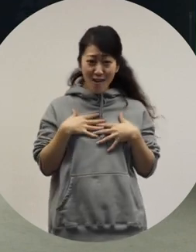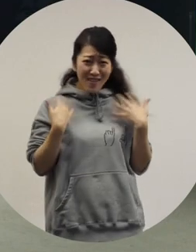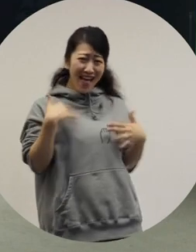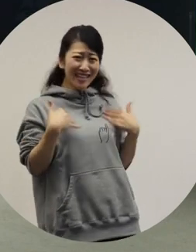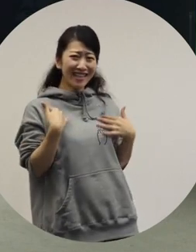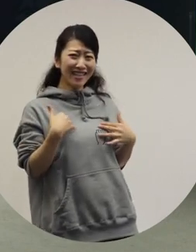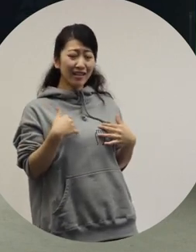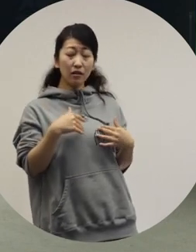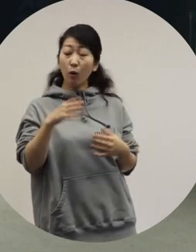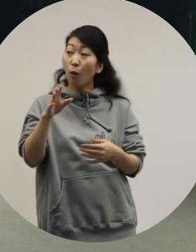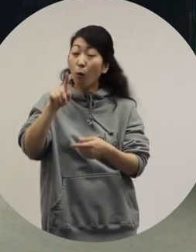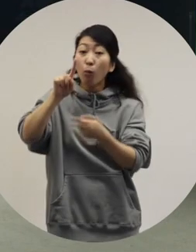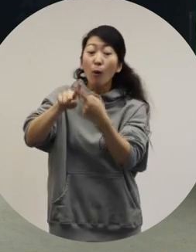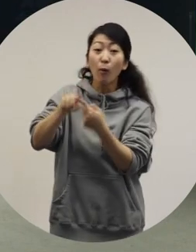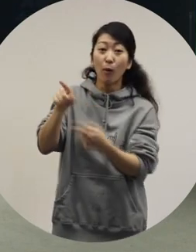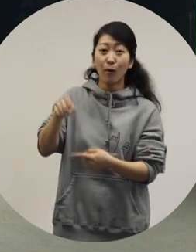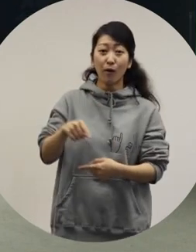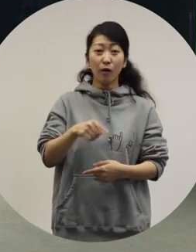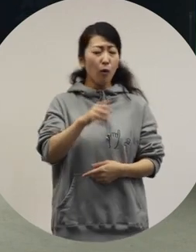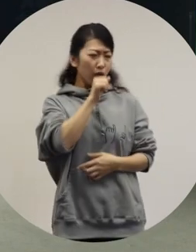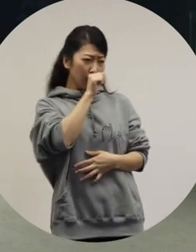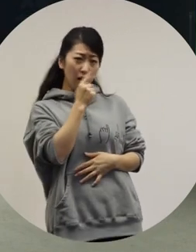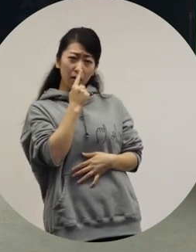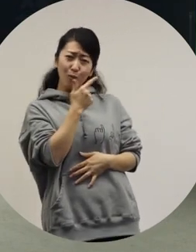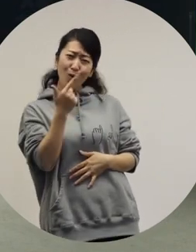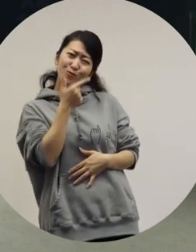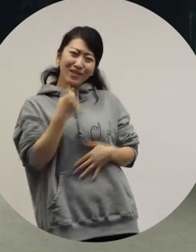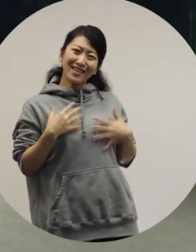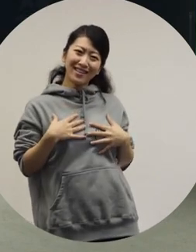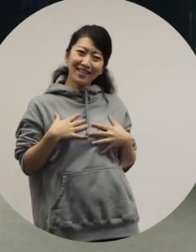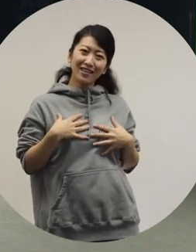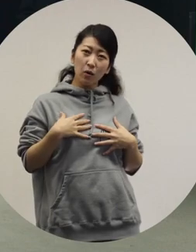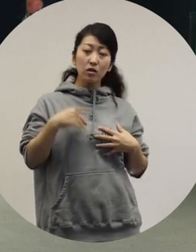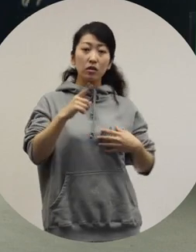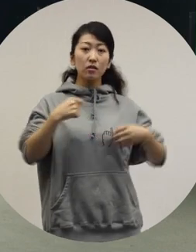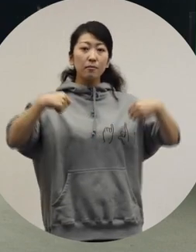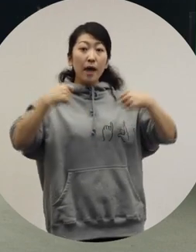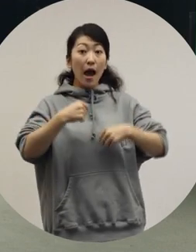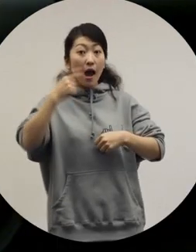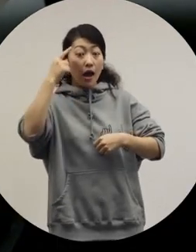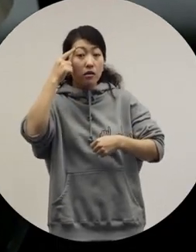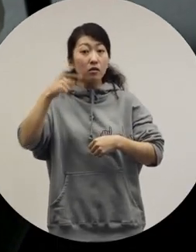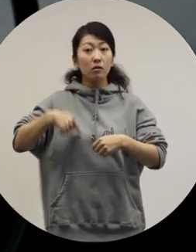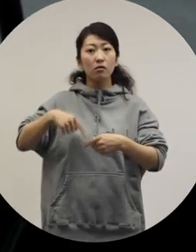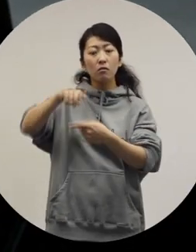[Ochiai] It looks great on you. [Ryuchell] I'm glad to hear that. I really like it too. The best part is the fit is so good.